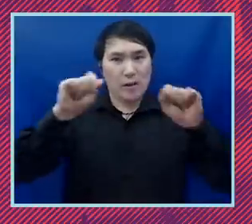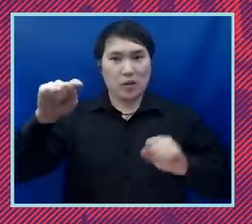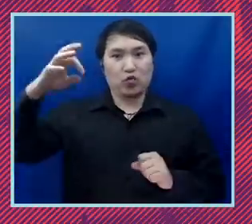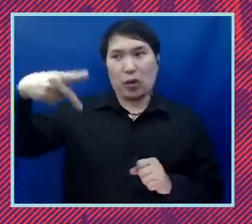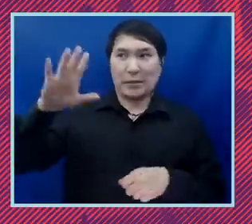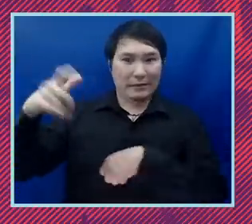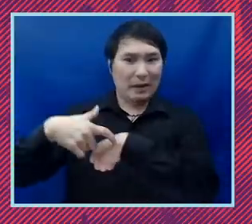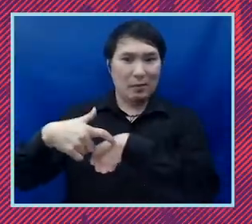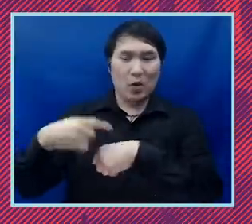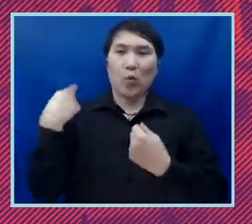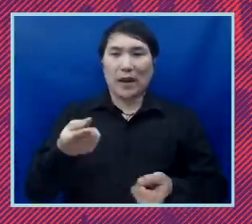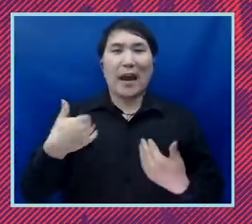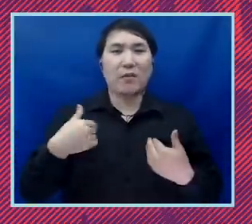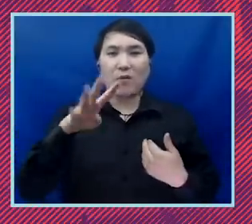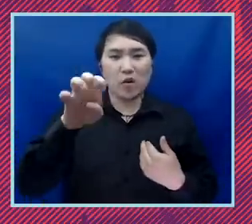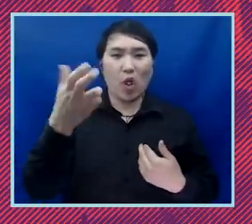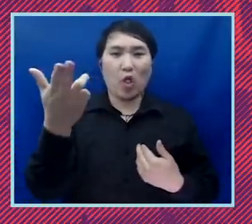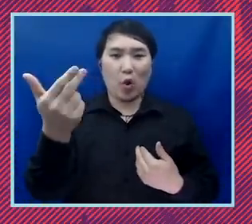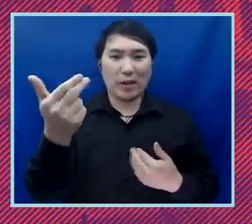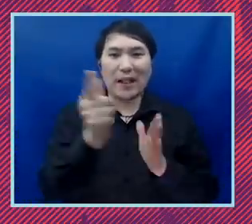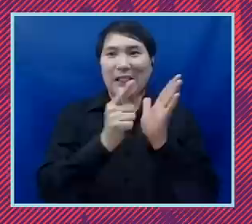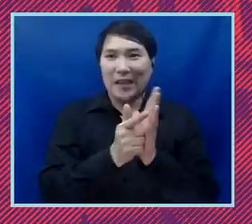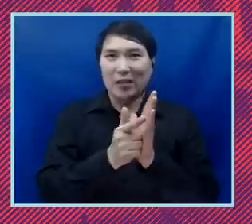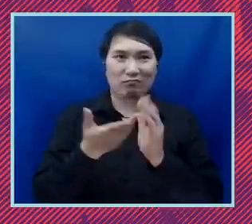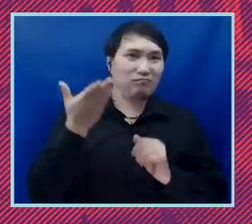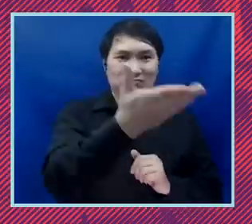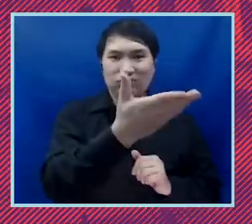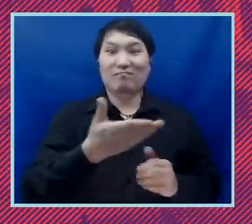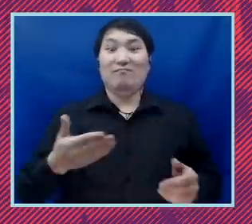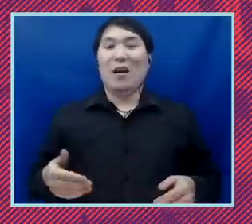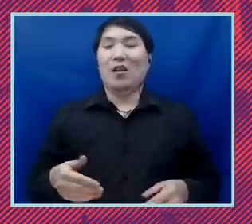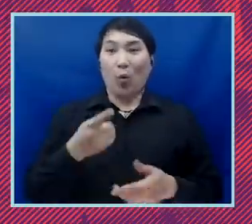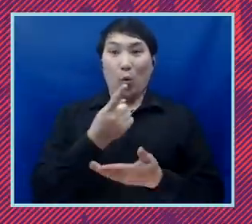four hundred and thirteen legal actions. The last one the week before he left the Oval Office.